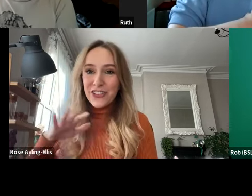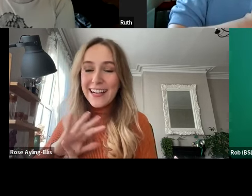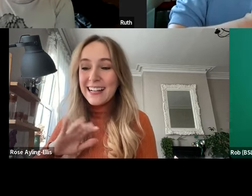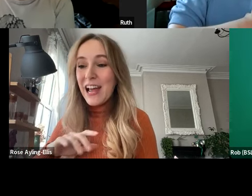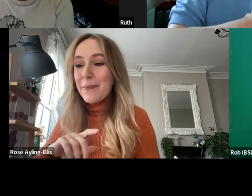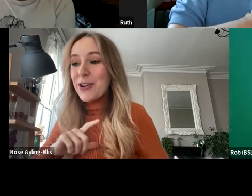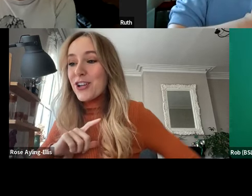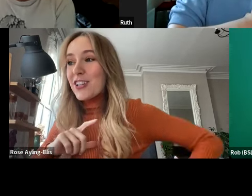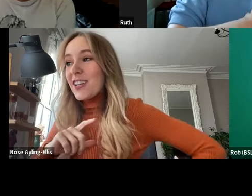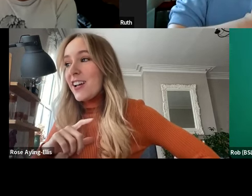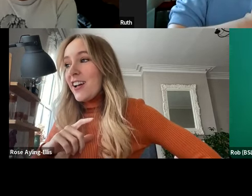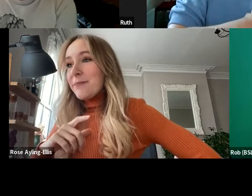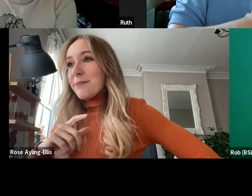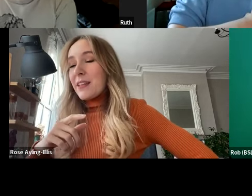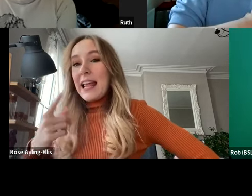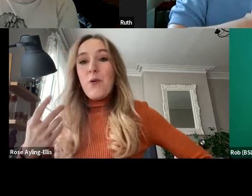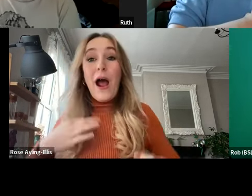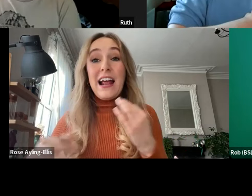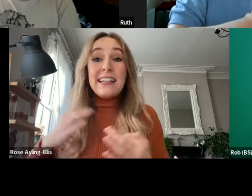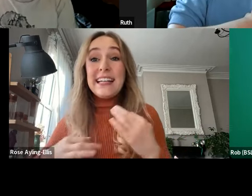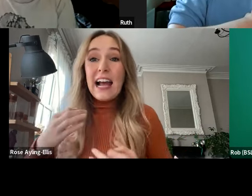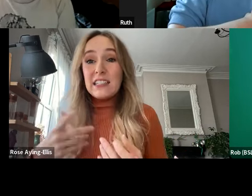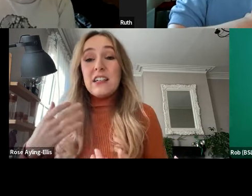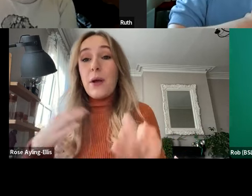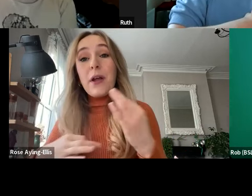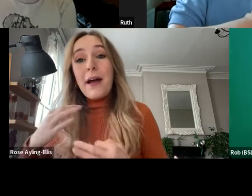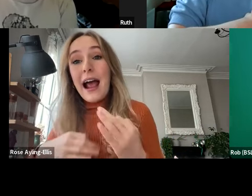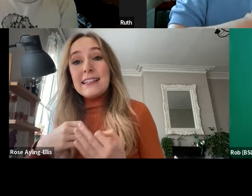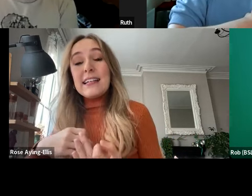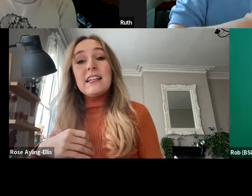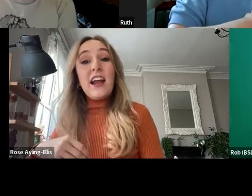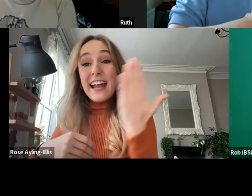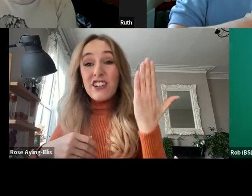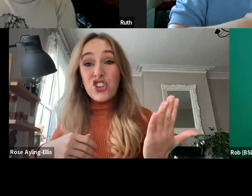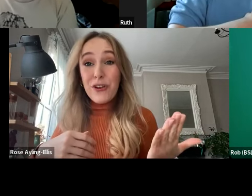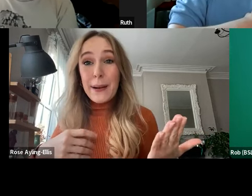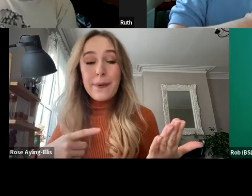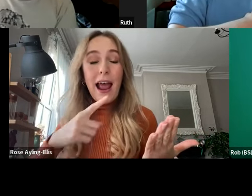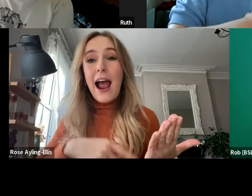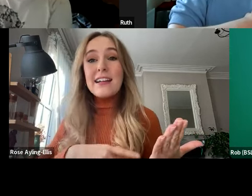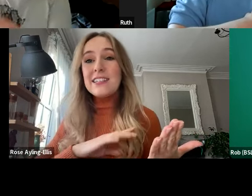camera because As an actor, sometimes I get a script and